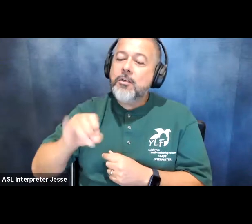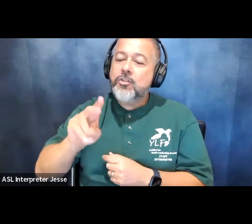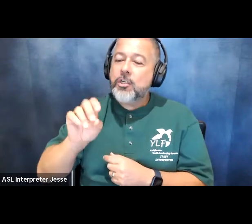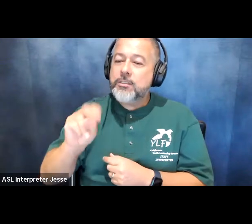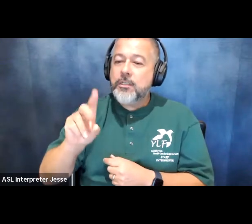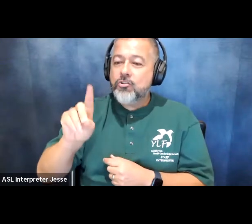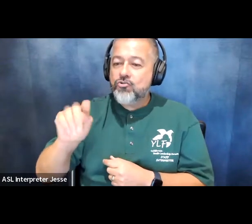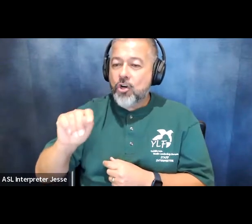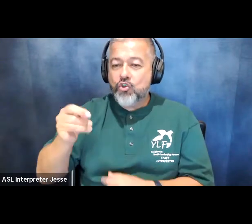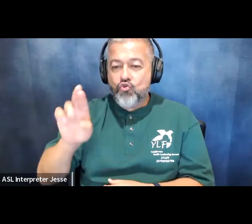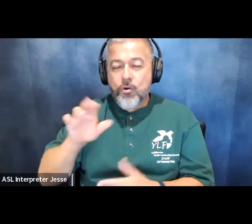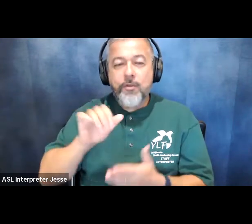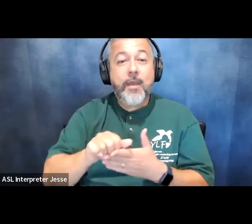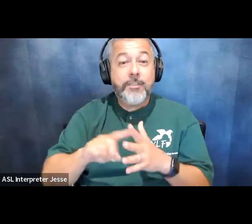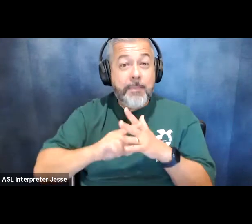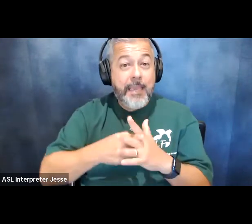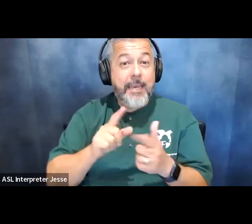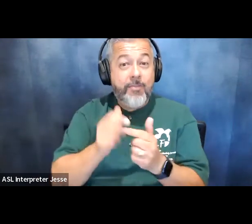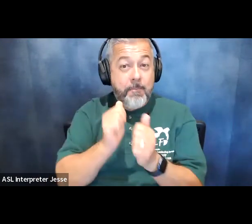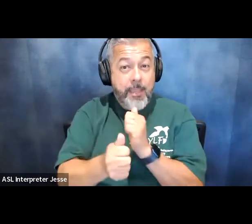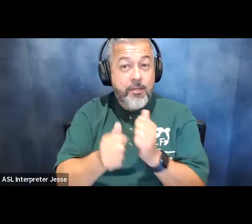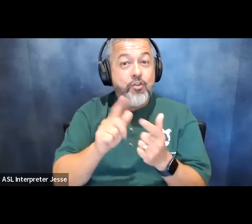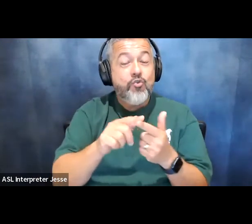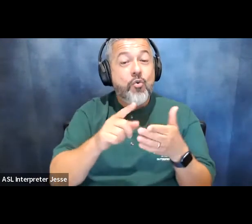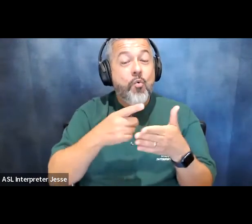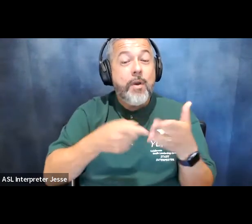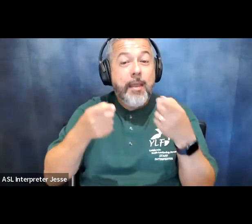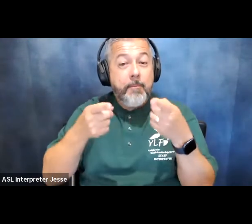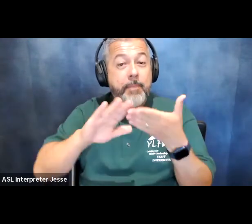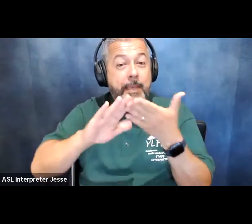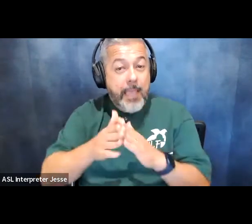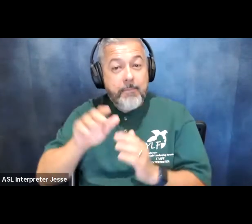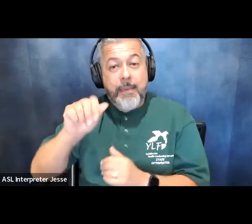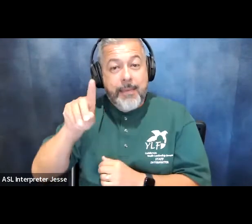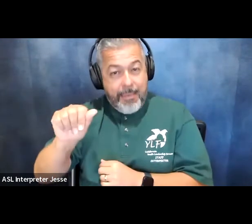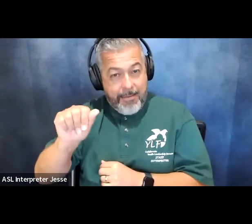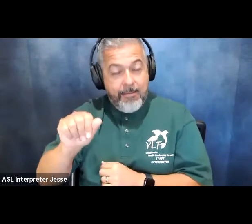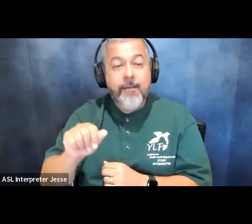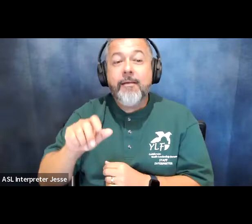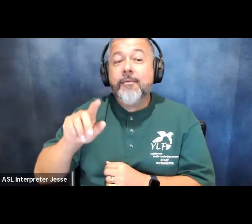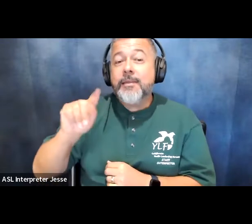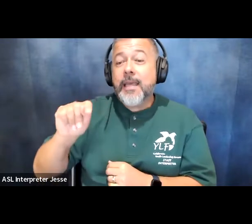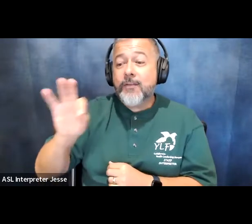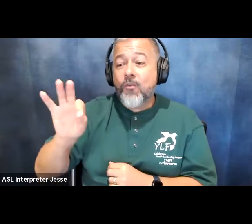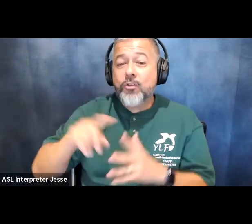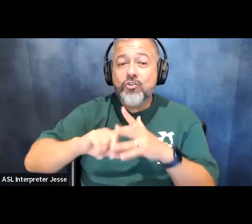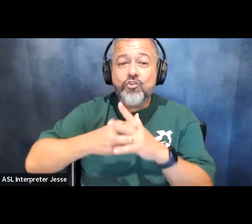the passage of the journey to the ada task force had begun their mission by collecting